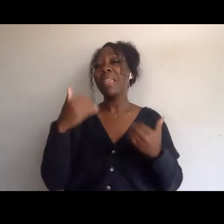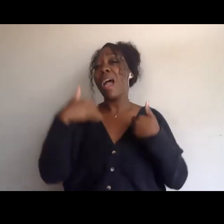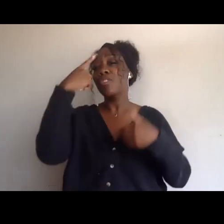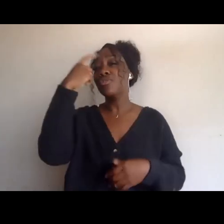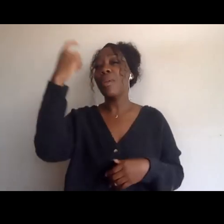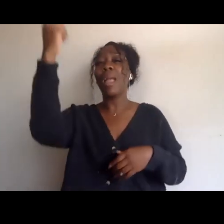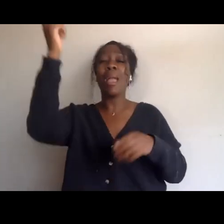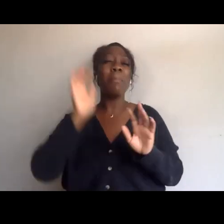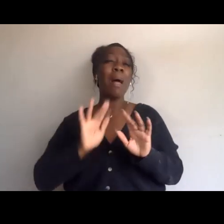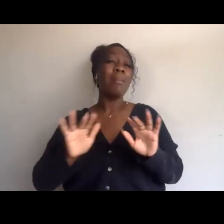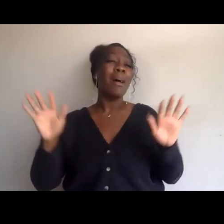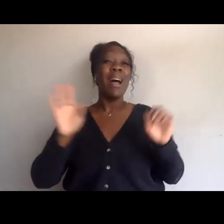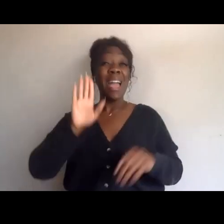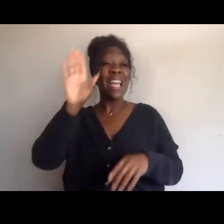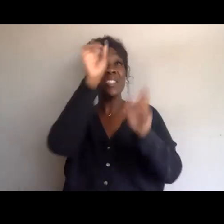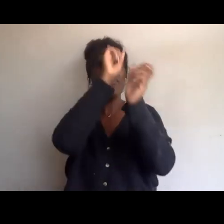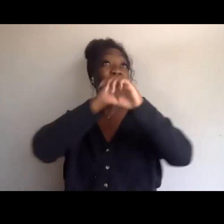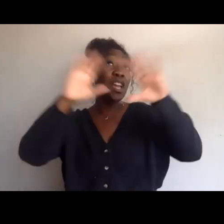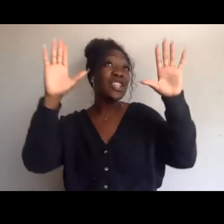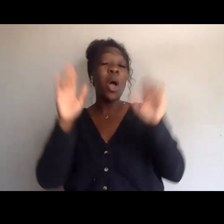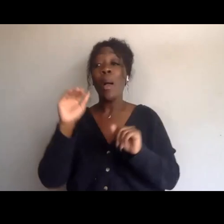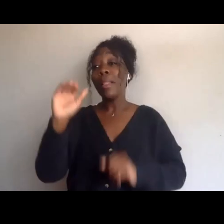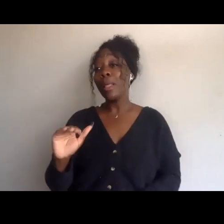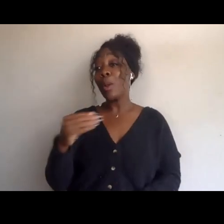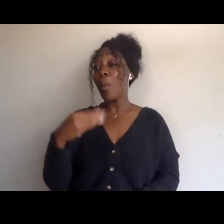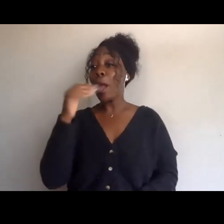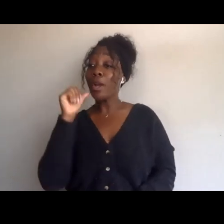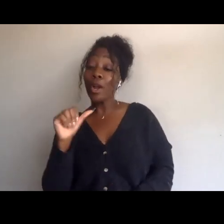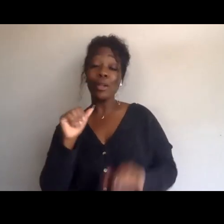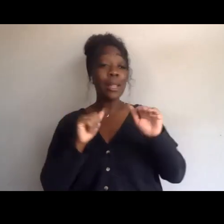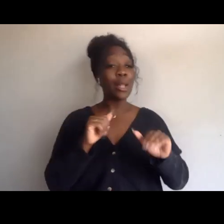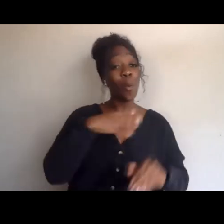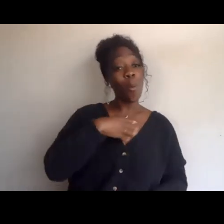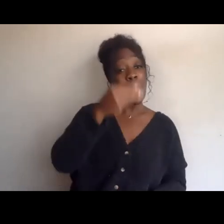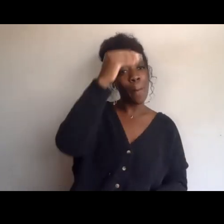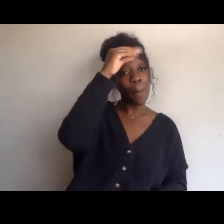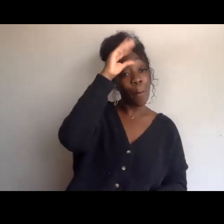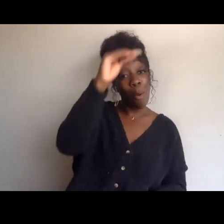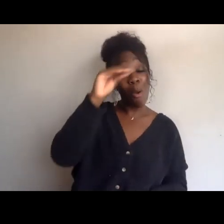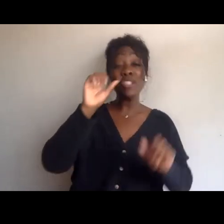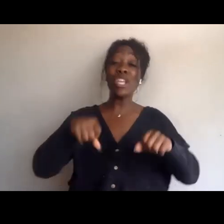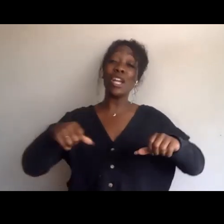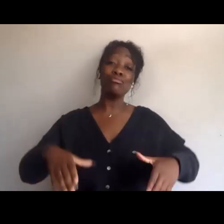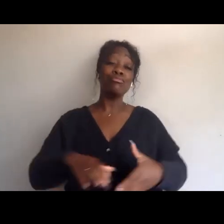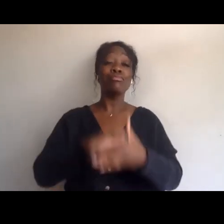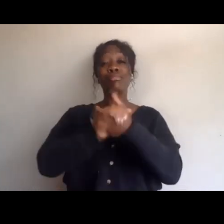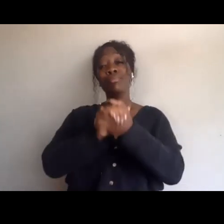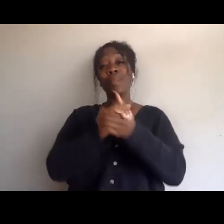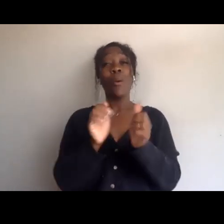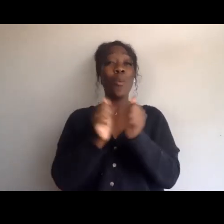and his vision was that little white boys and little white girls could hold hands, with the little white boys and little white girls,